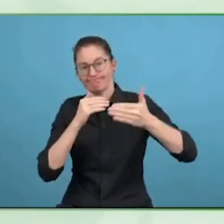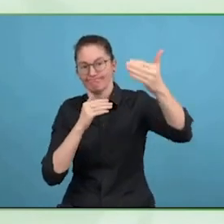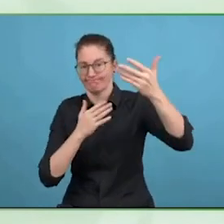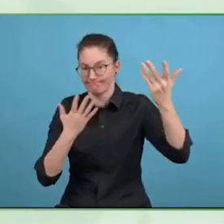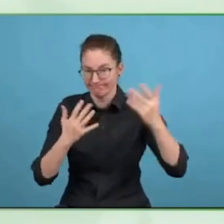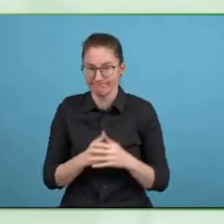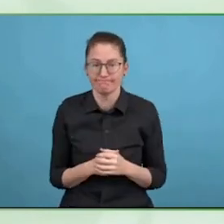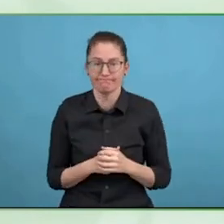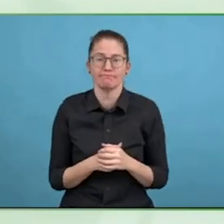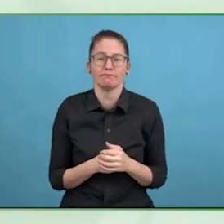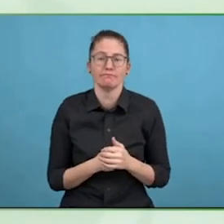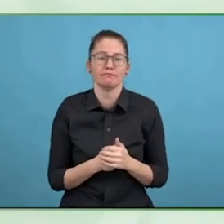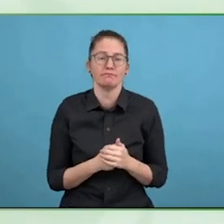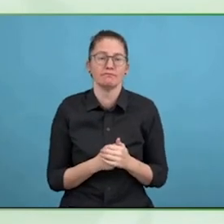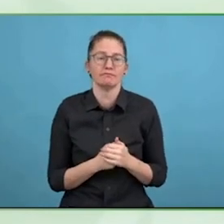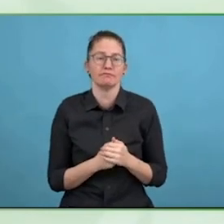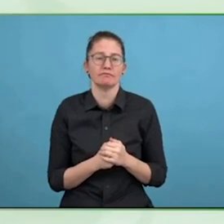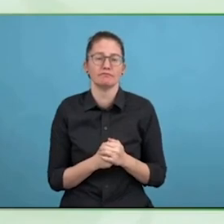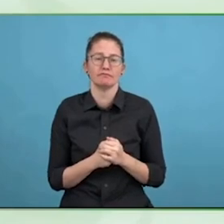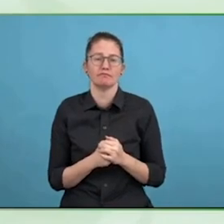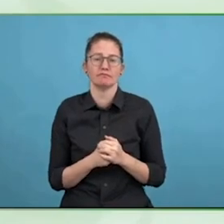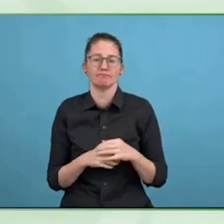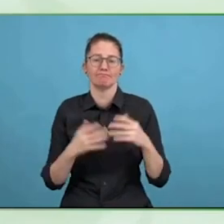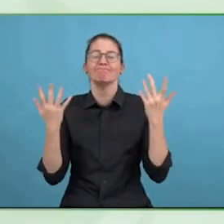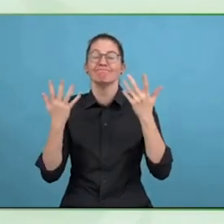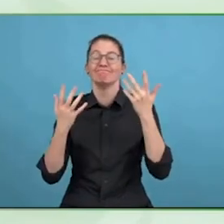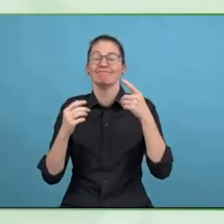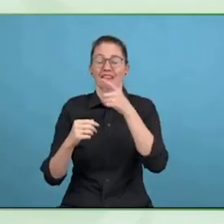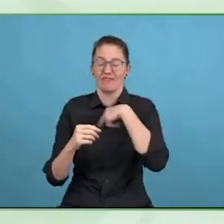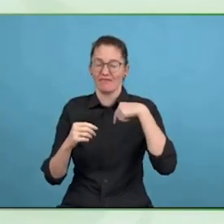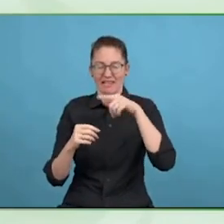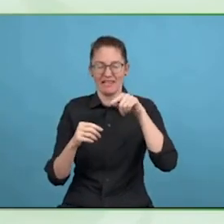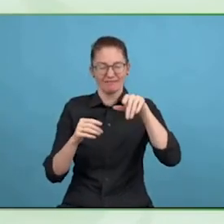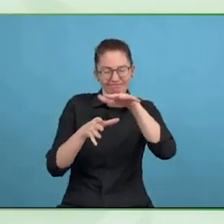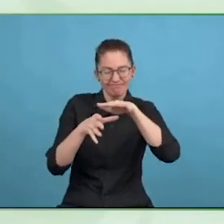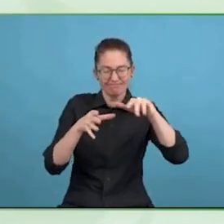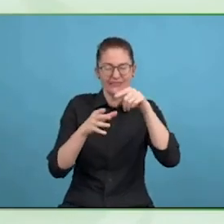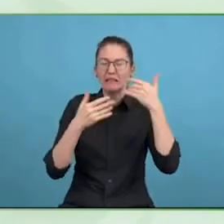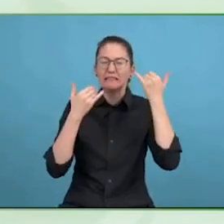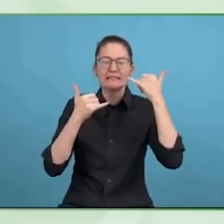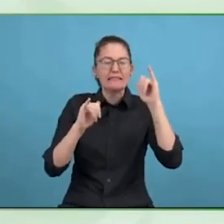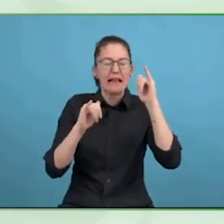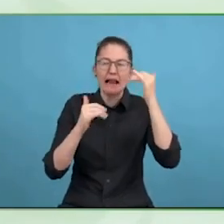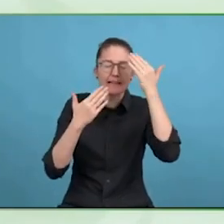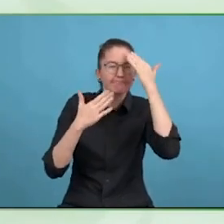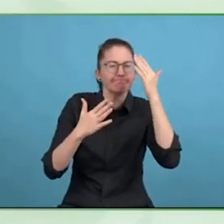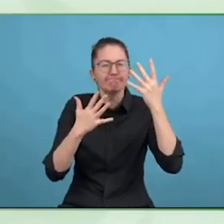And understand what are the right products for people, what is the right advice?